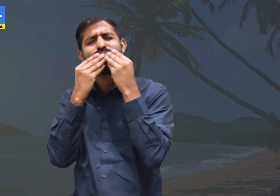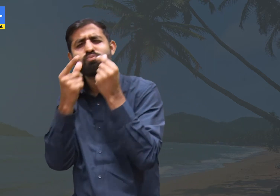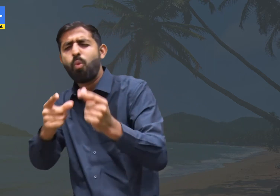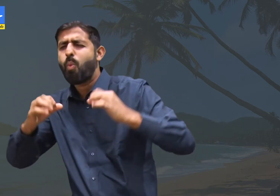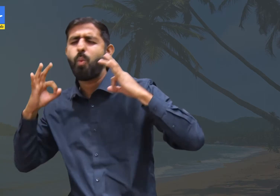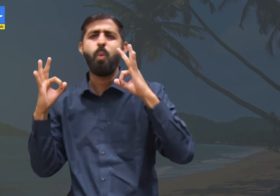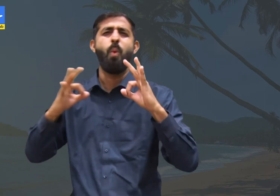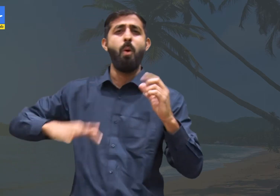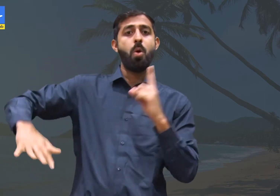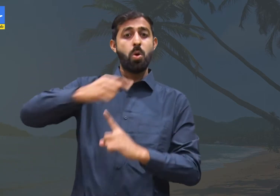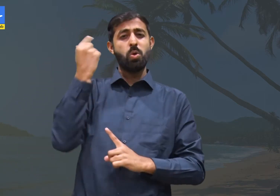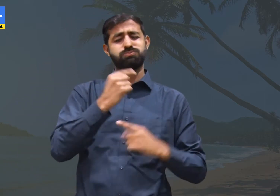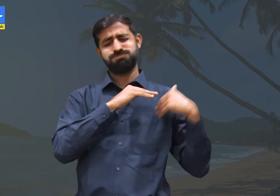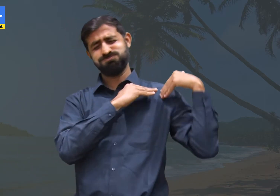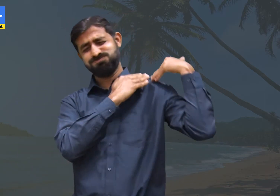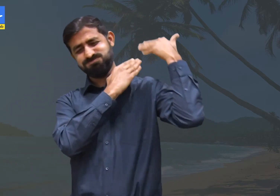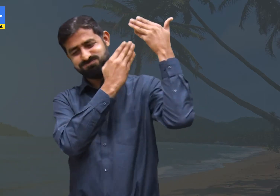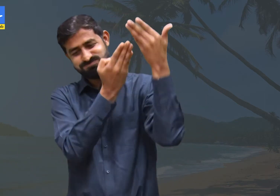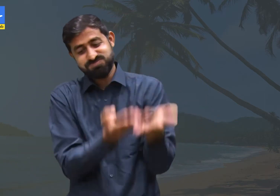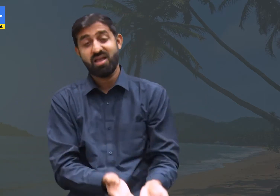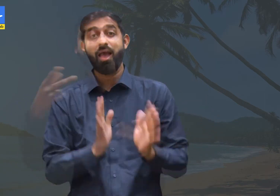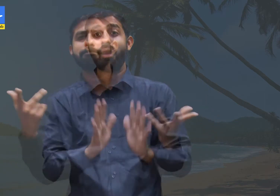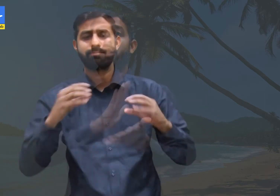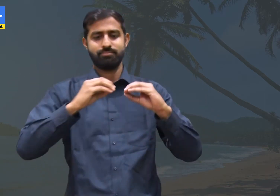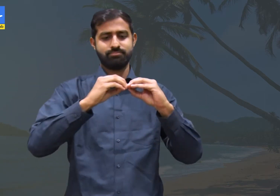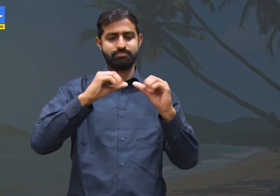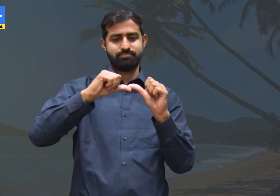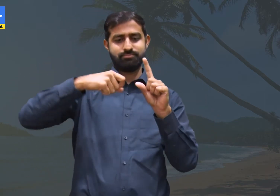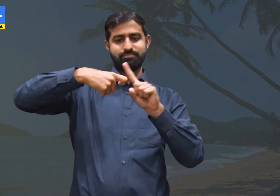flavored ones, which were a delight for all. These are devoured even today.